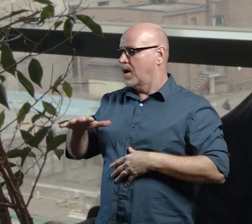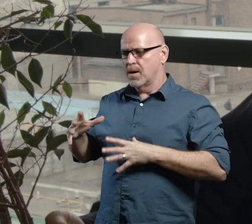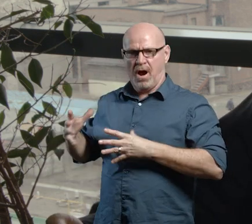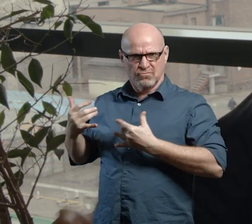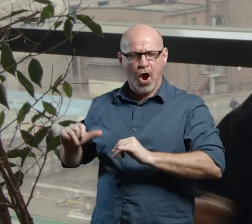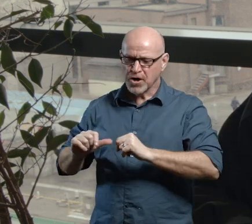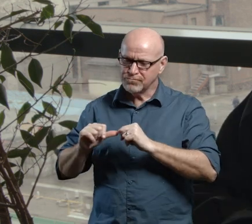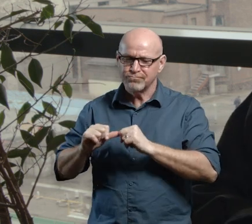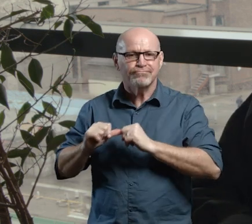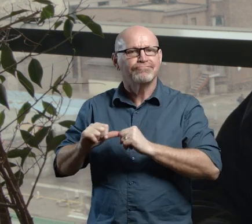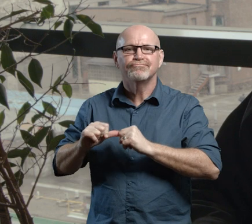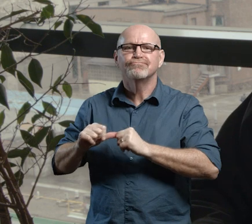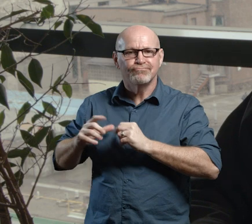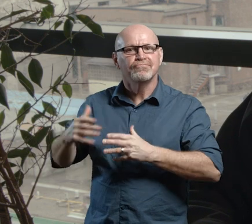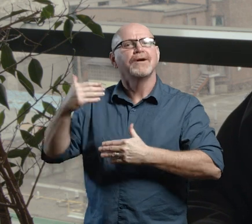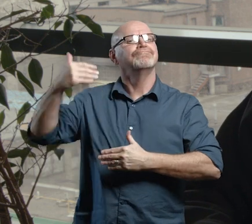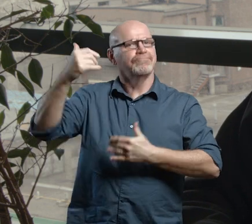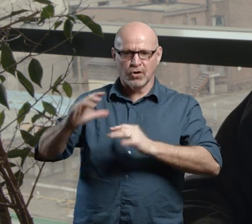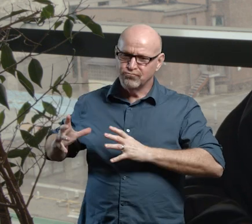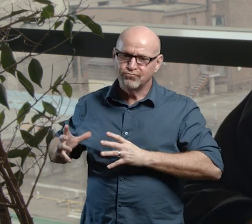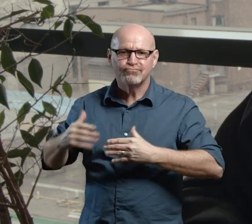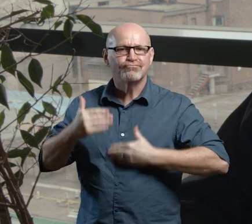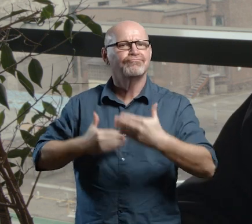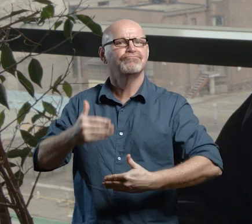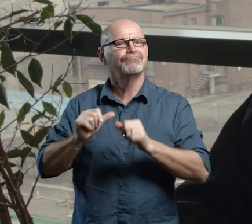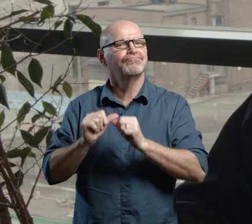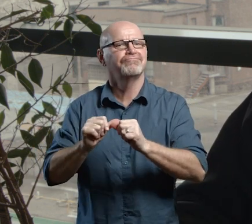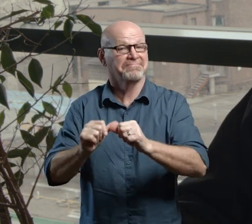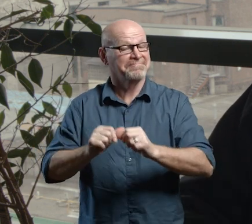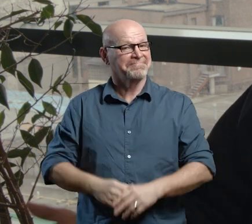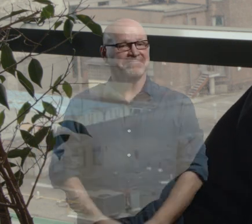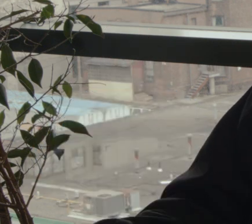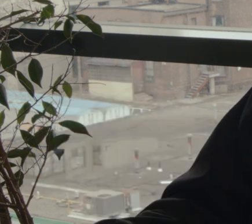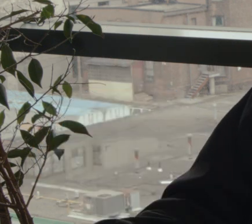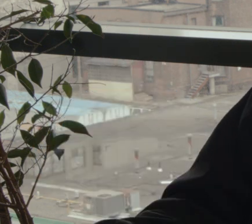that, when, when Occupy was over as we had no. . . we had no one to tell us what to do.